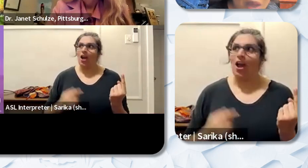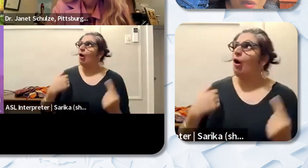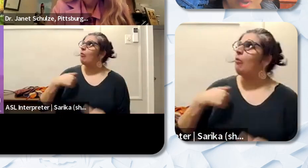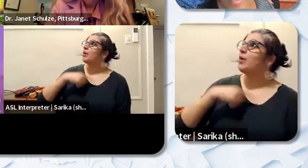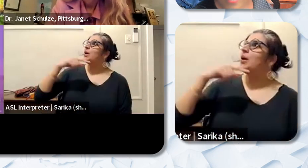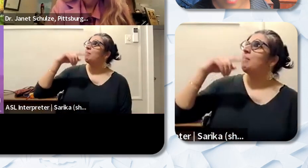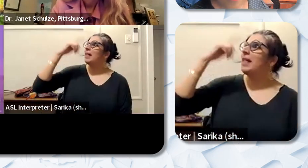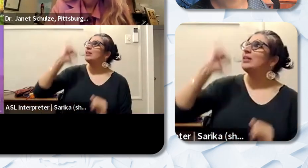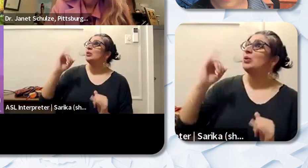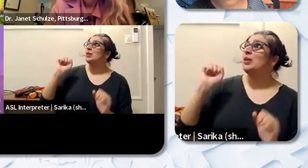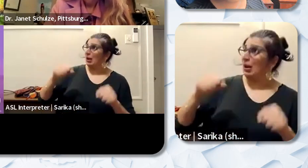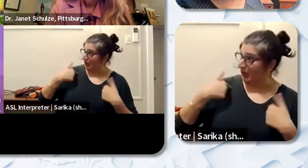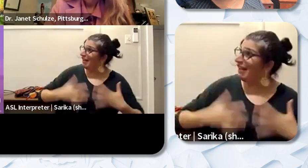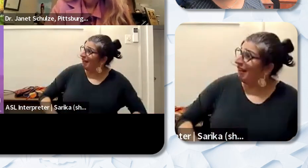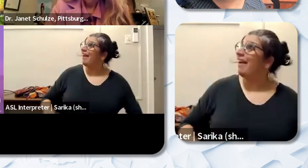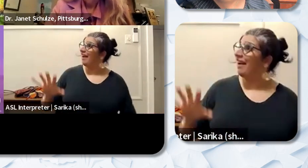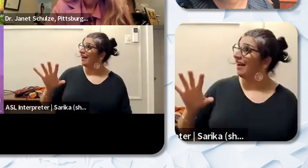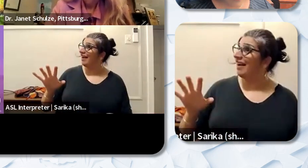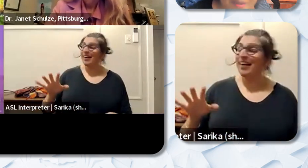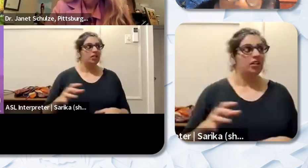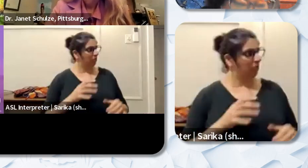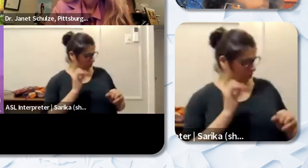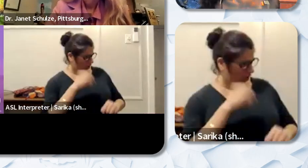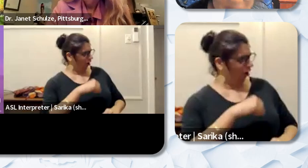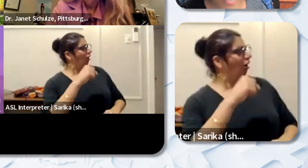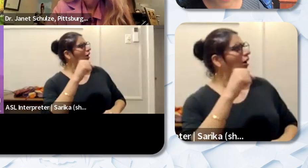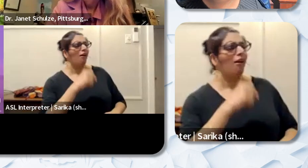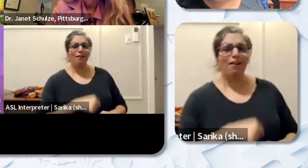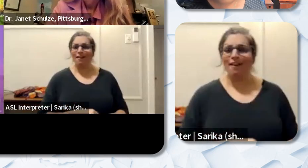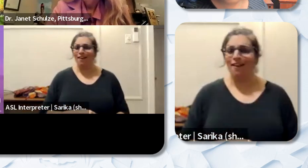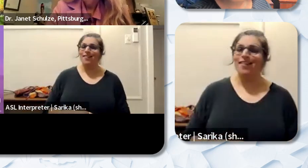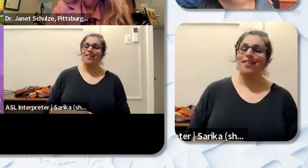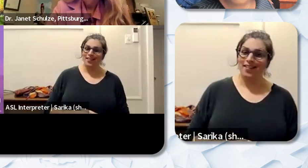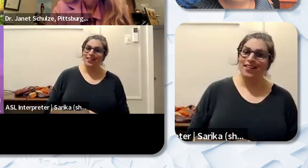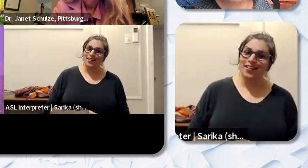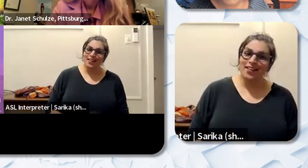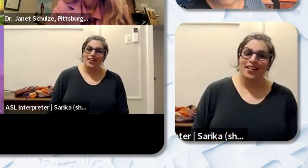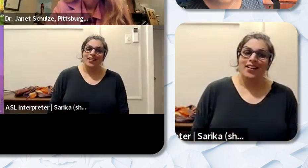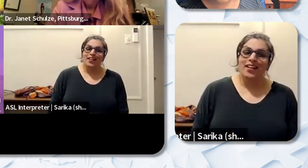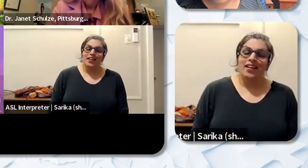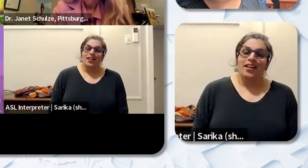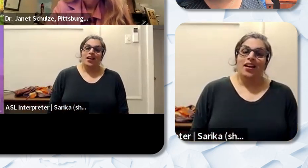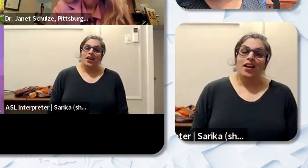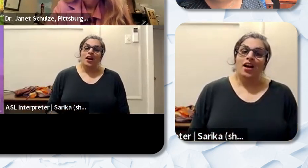Can we wear our outfit?” I said “Sure anybody can wear any outfit.” But what I did I did not